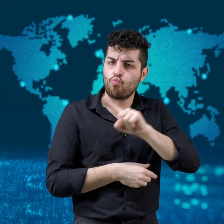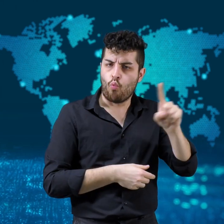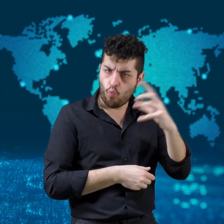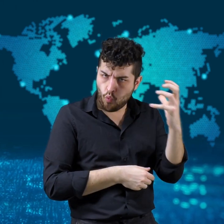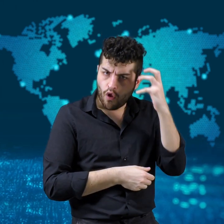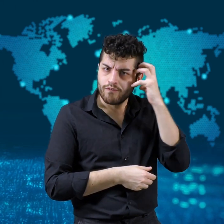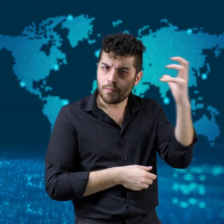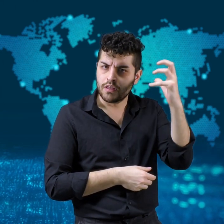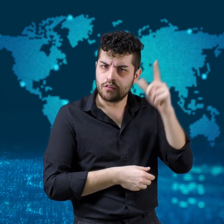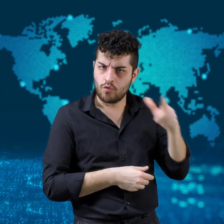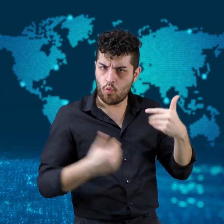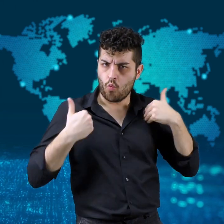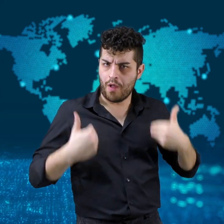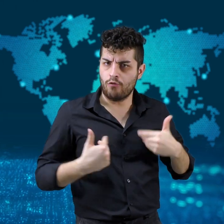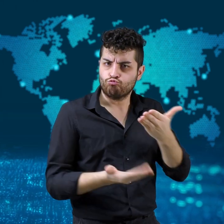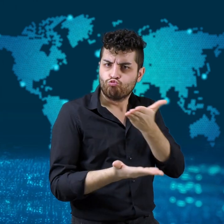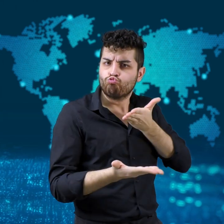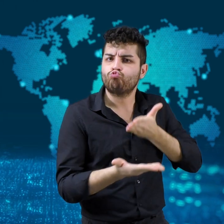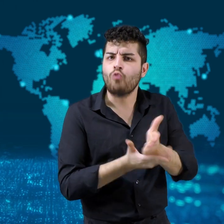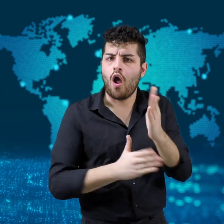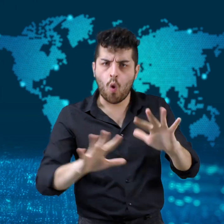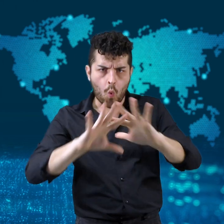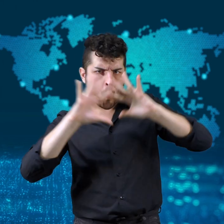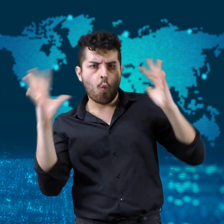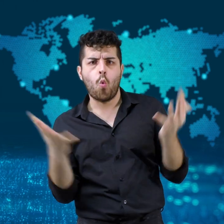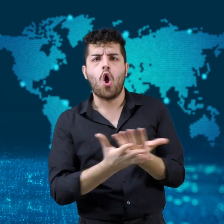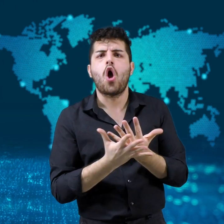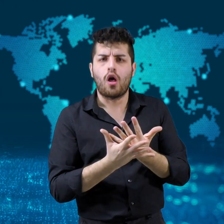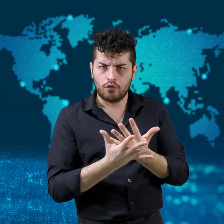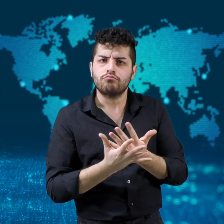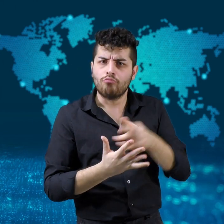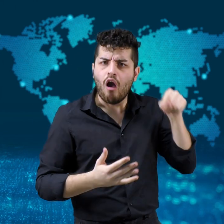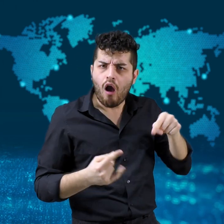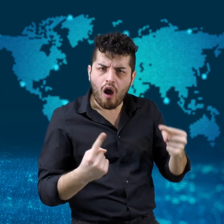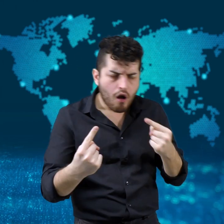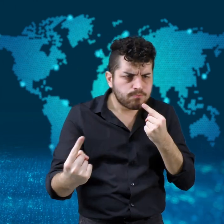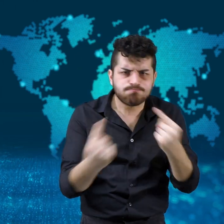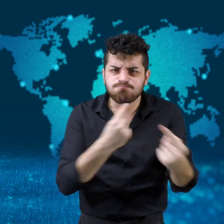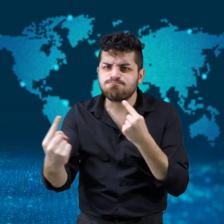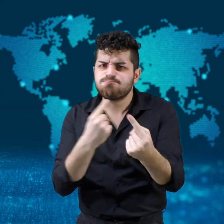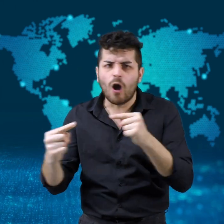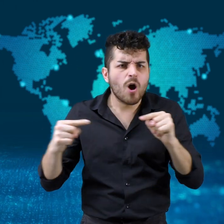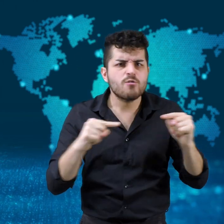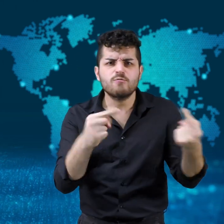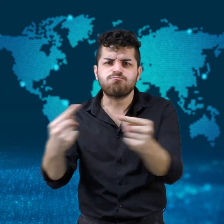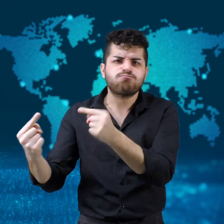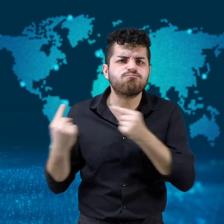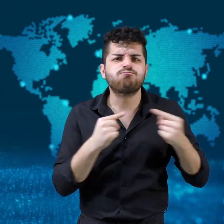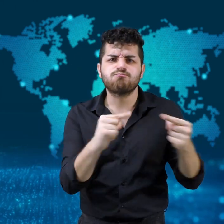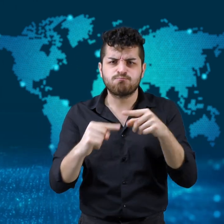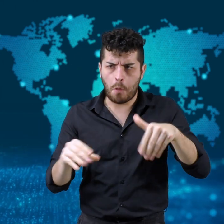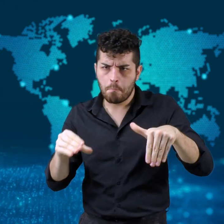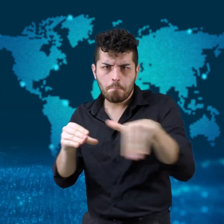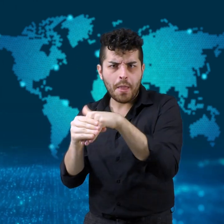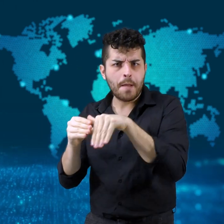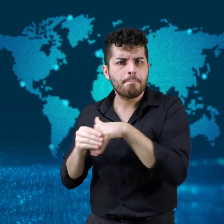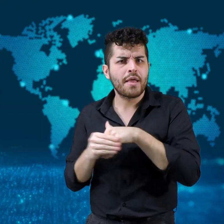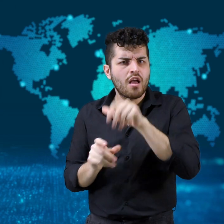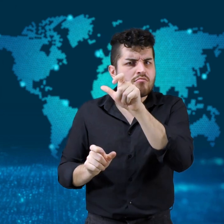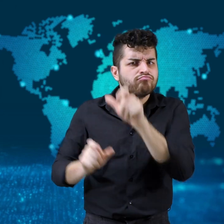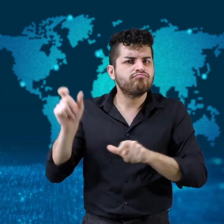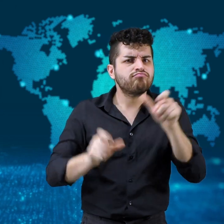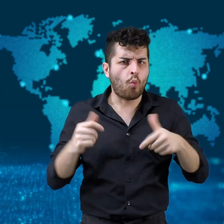rights organizations around the world called upon its member